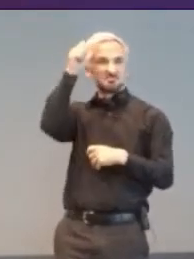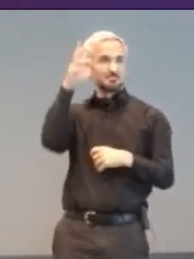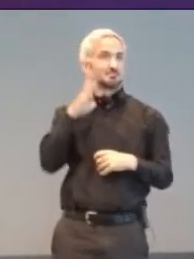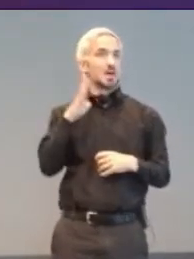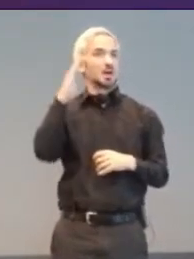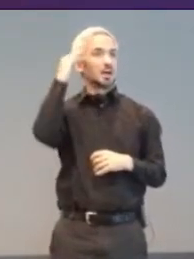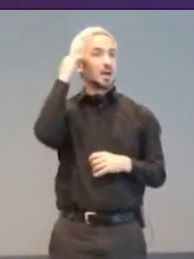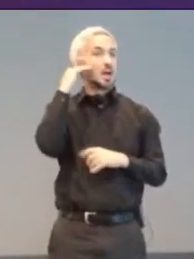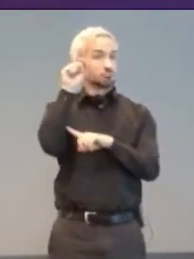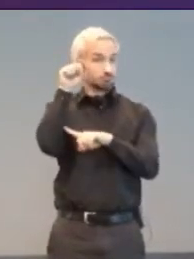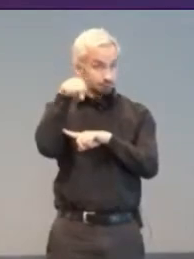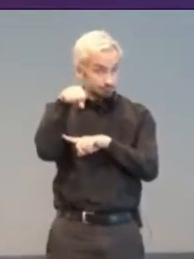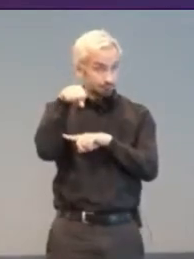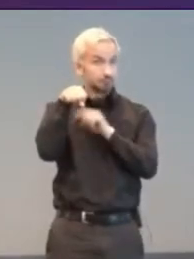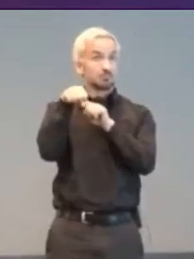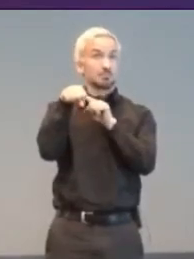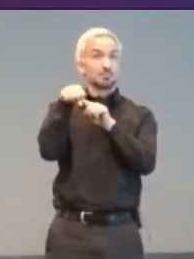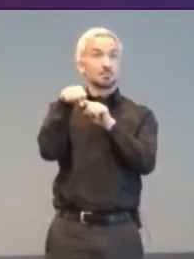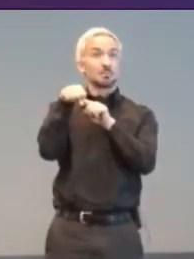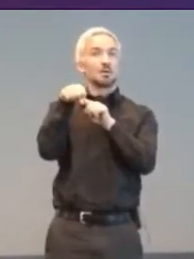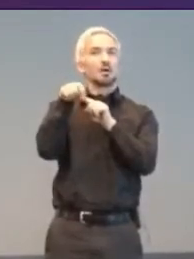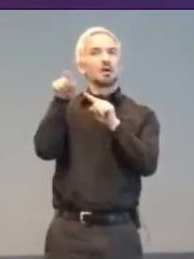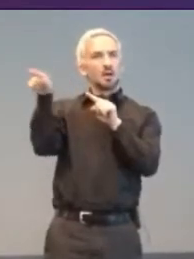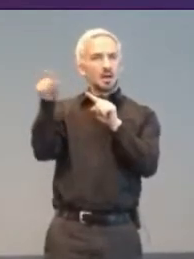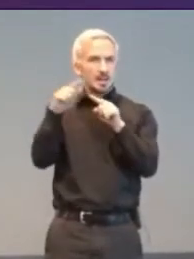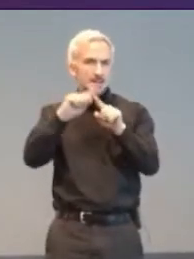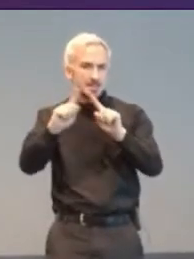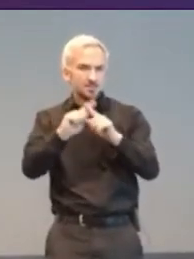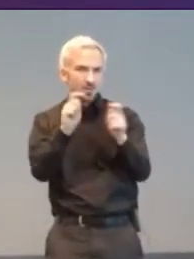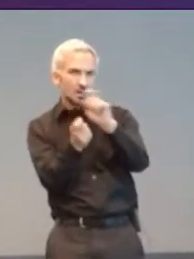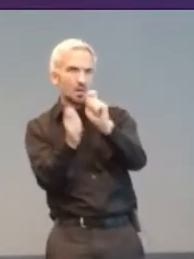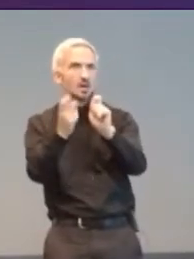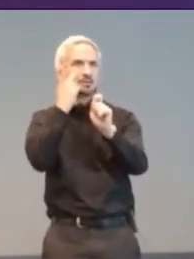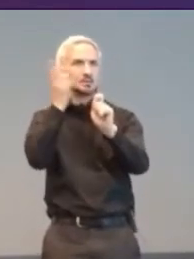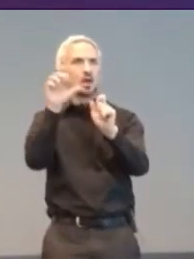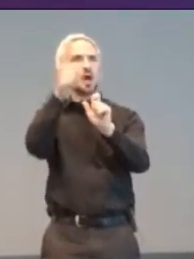ball using a knee switch. Around him everyone watches the screen intently,